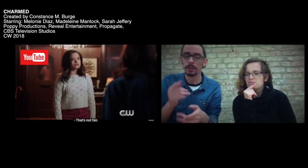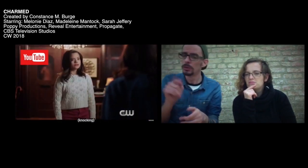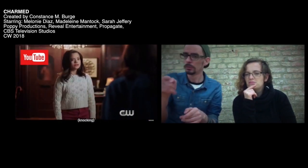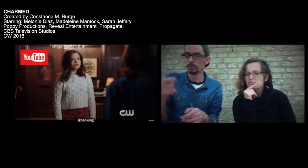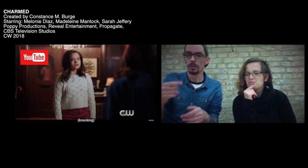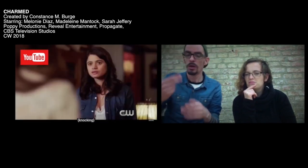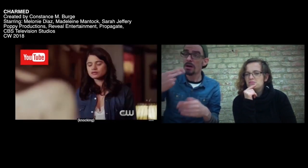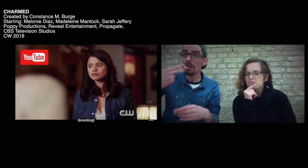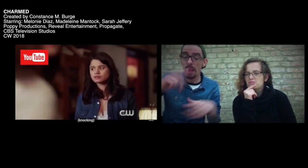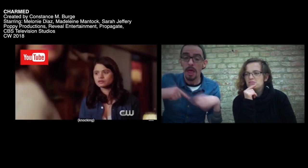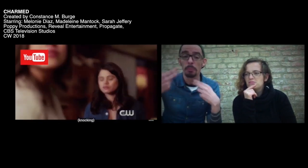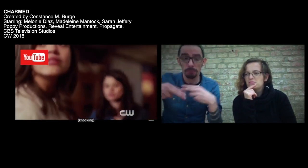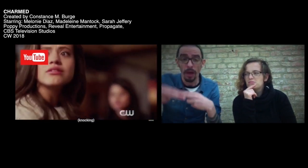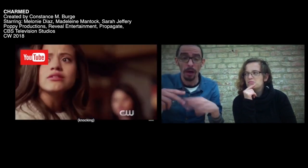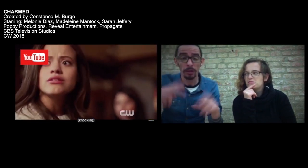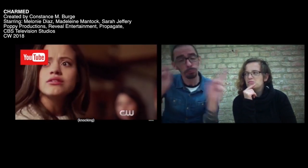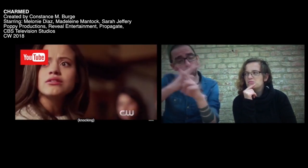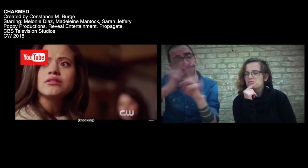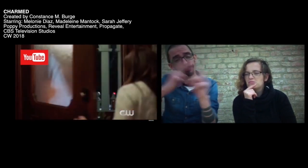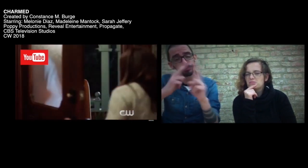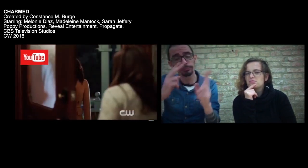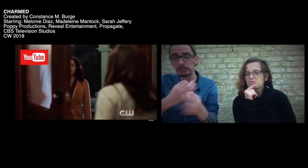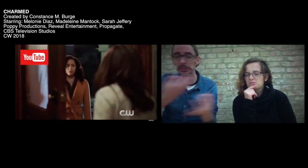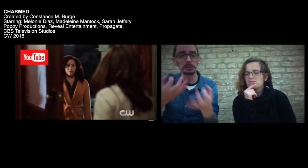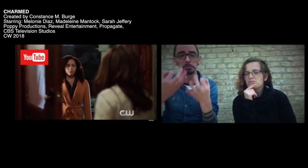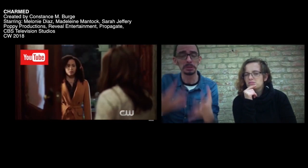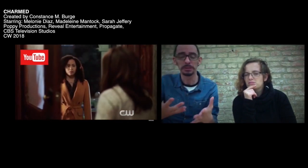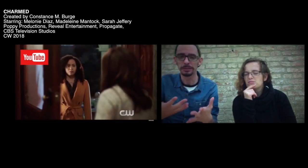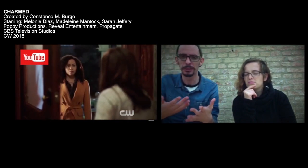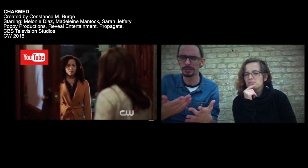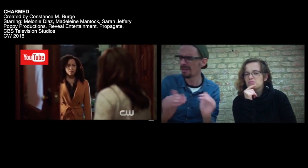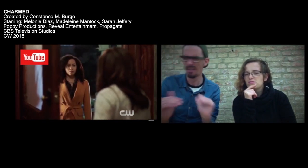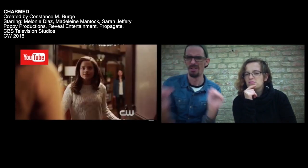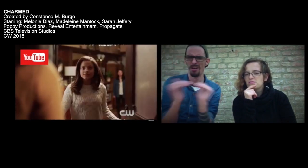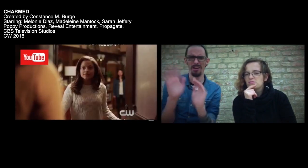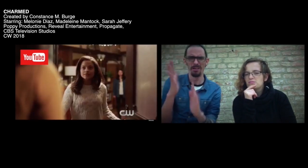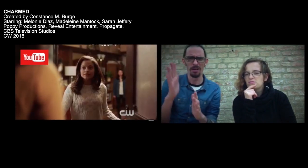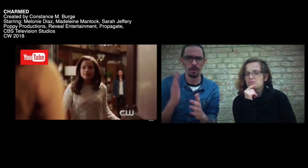[Weil ich nicht einfach so weitermache als wäre nichts geschehen?] [- Das ist nicht fair.]